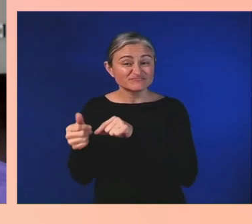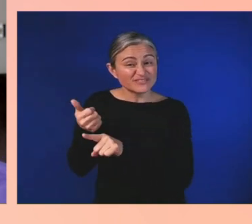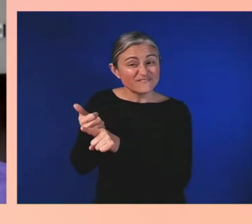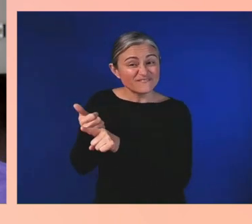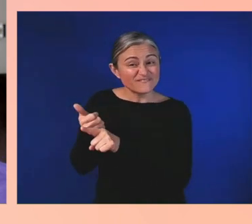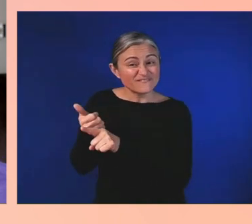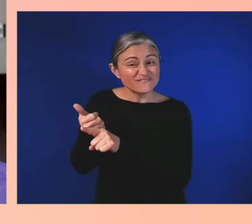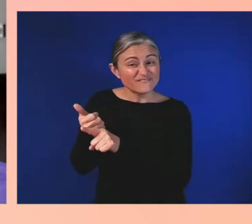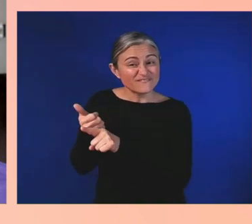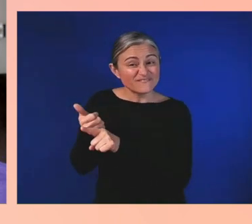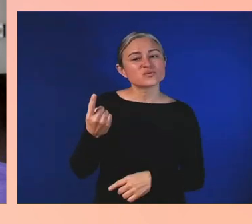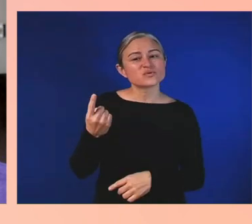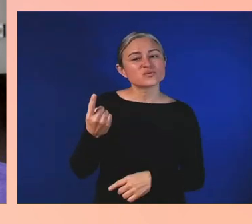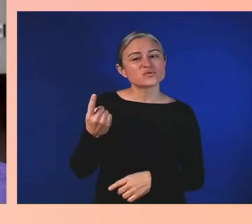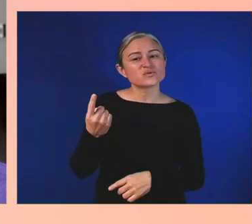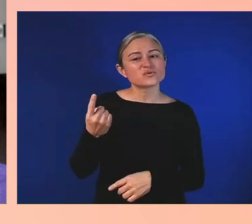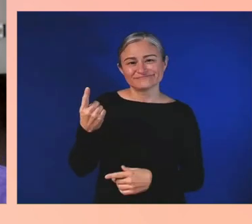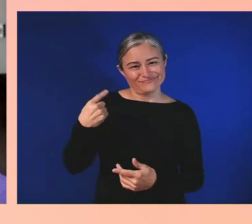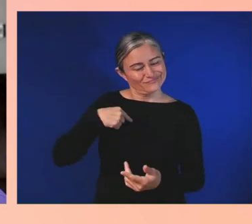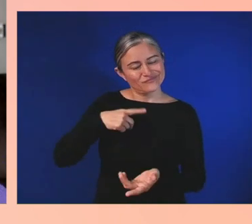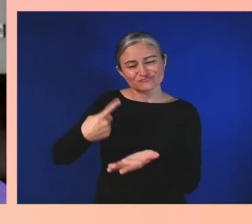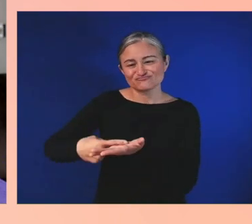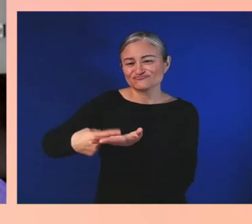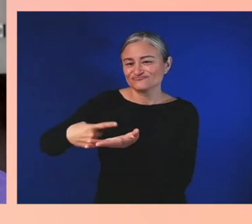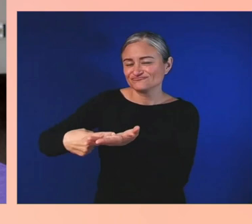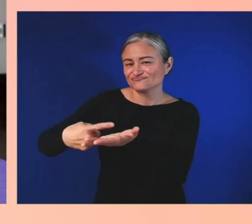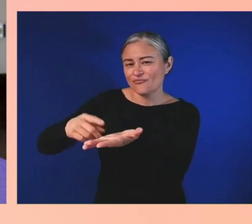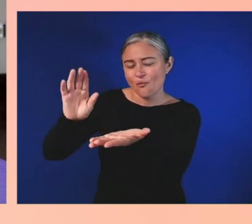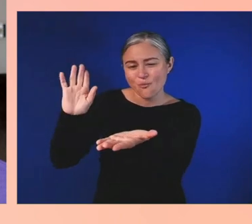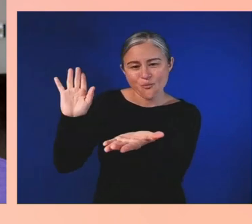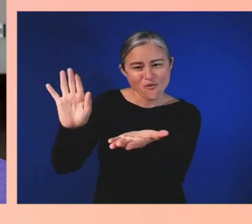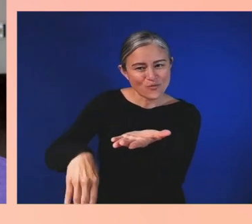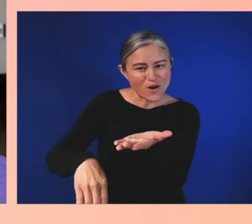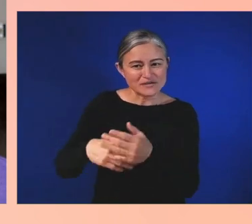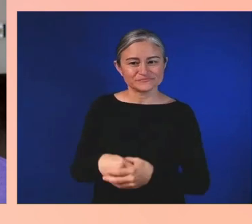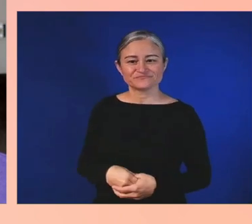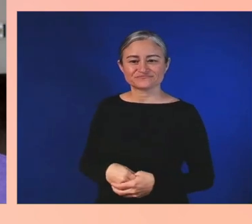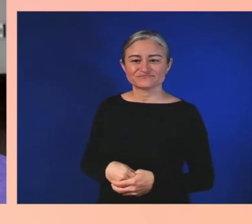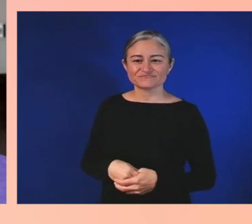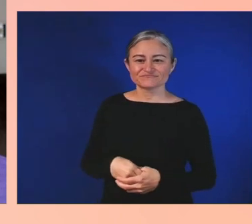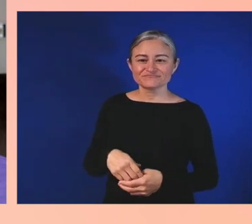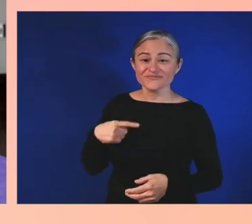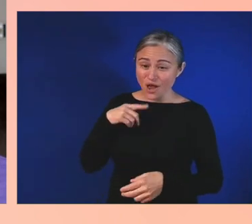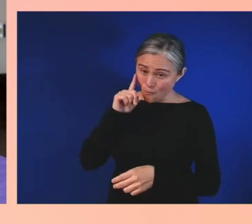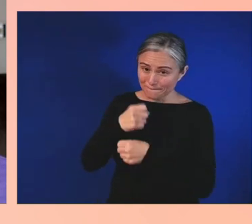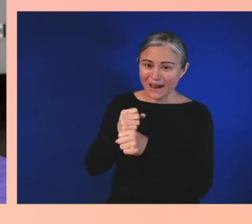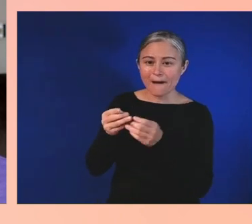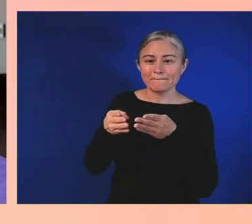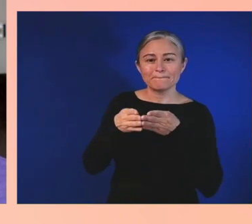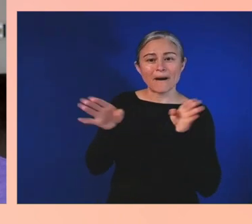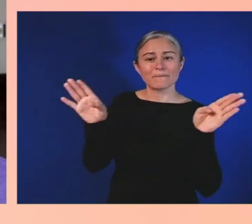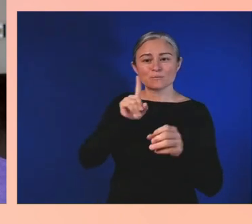Nice. I'll make a public promise here, Mike, I want to continue to hear that brutally honest feedback.